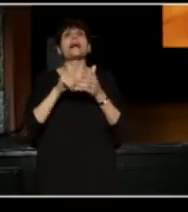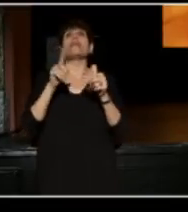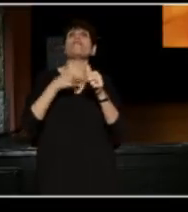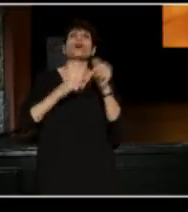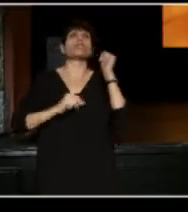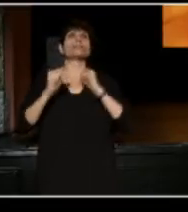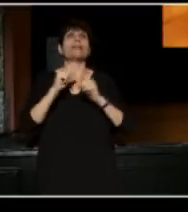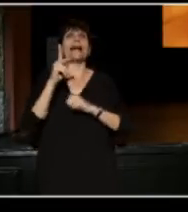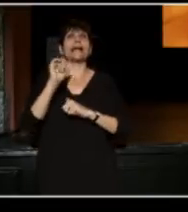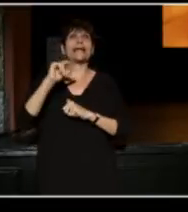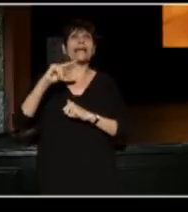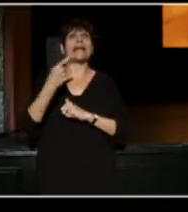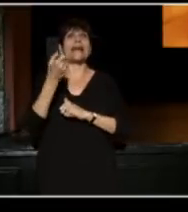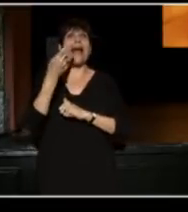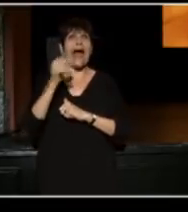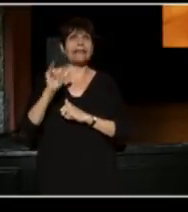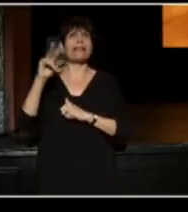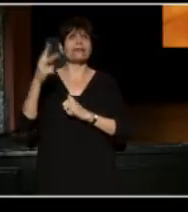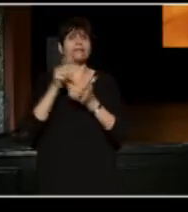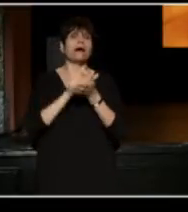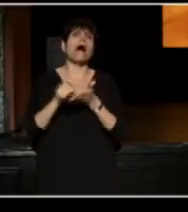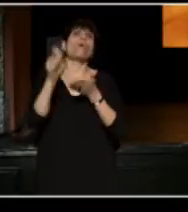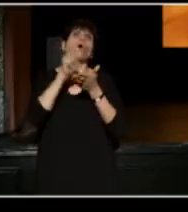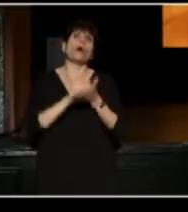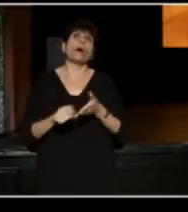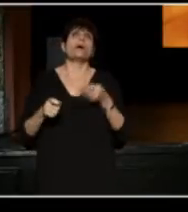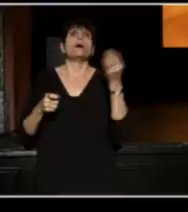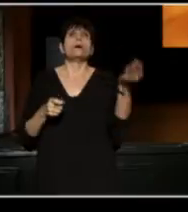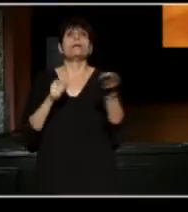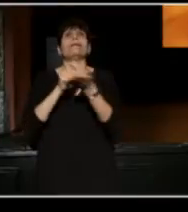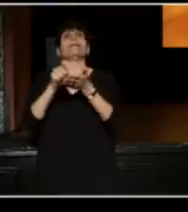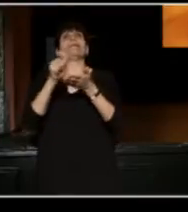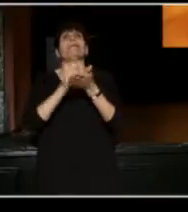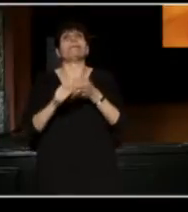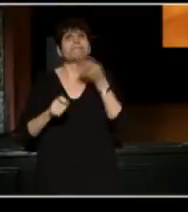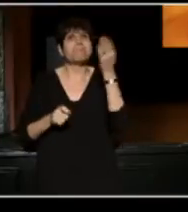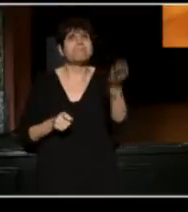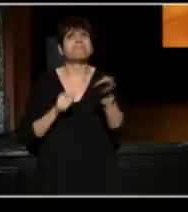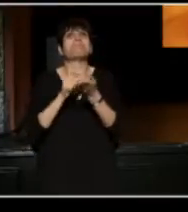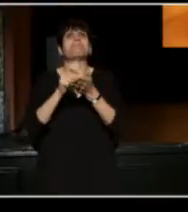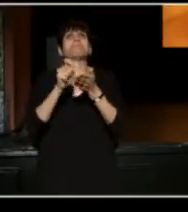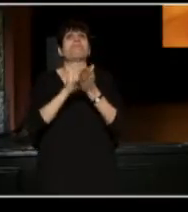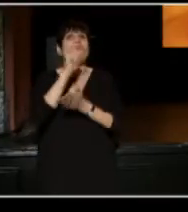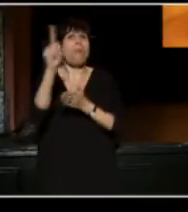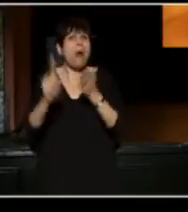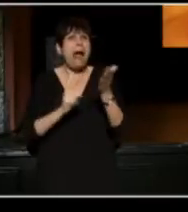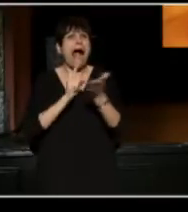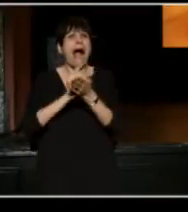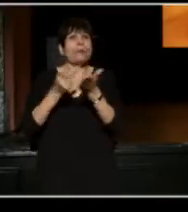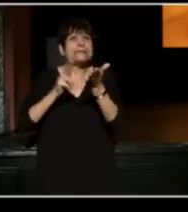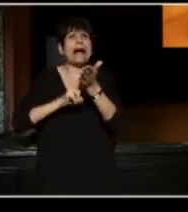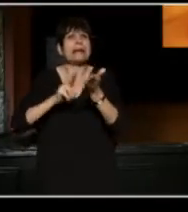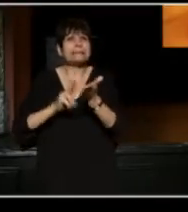"King Hedley II", for over an hour in spite of not feeling well. It was at that conference that he finally agree